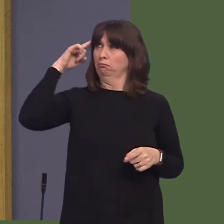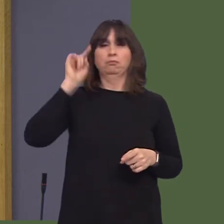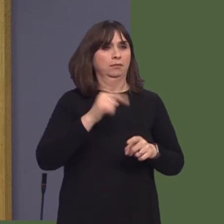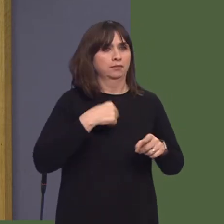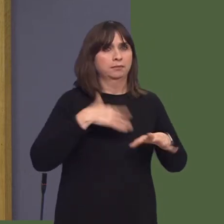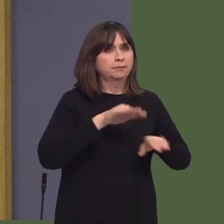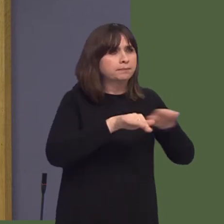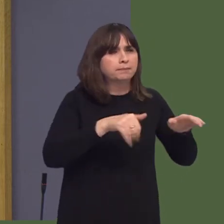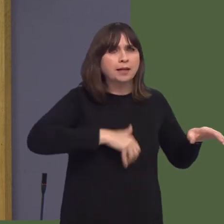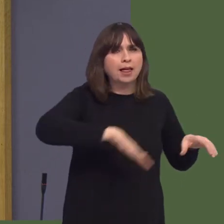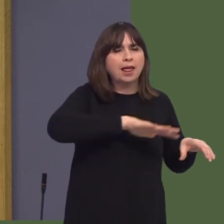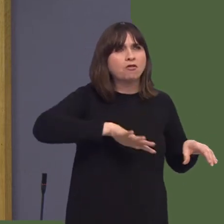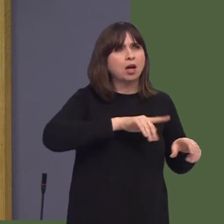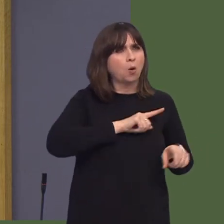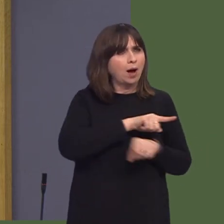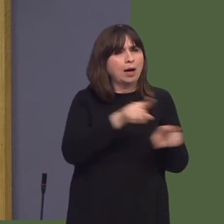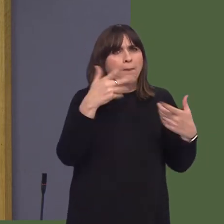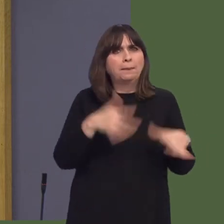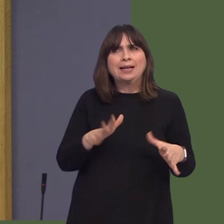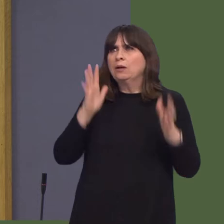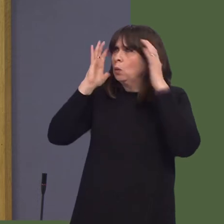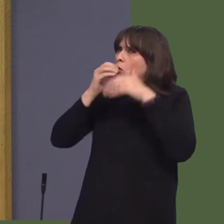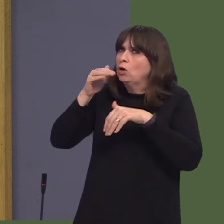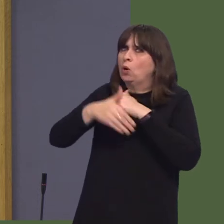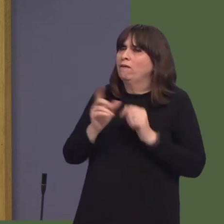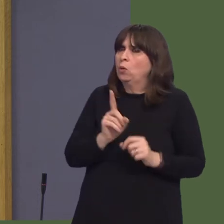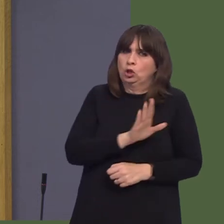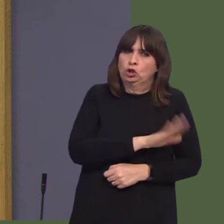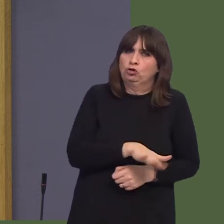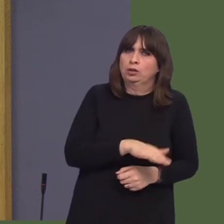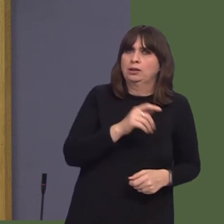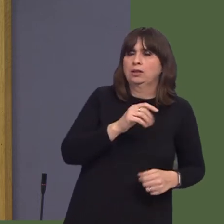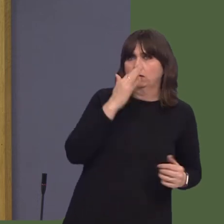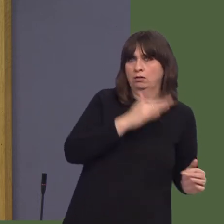Oh, I'm being told by Darren Millar my attitude doesn't help, as if I was a schoolboy.